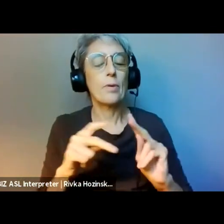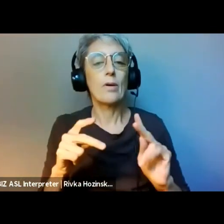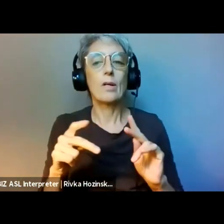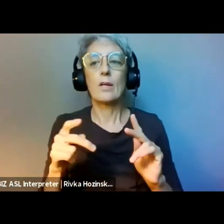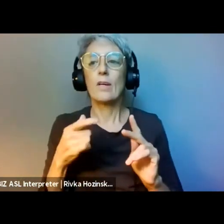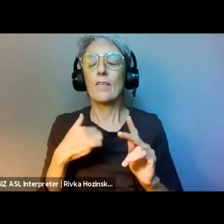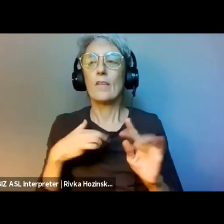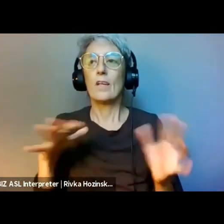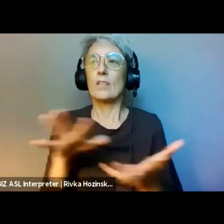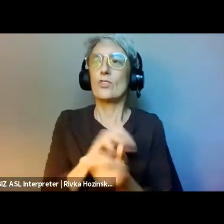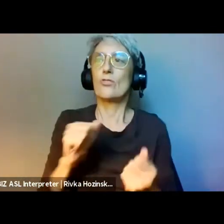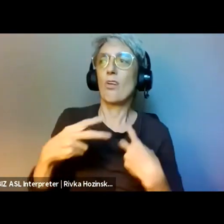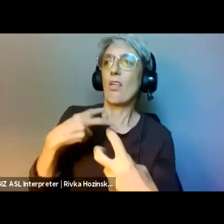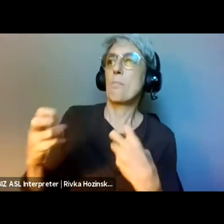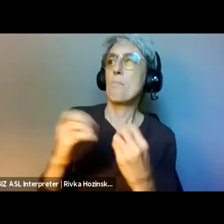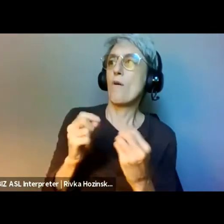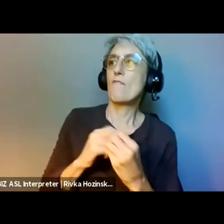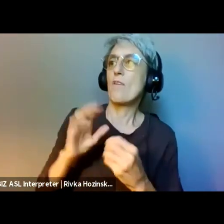This time, we ask permission